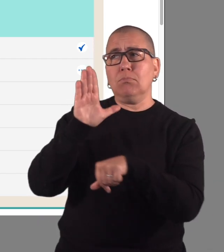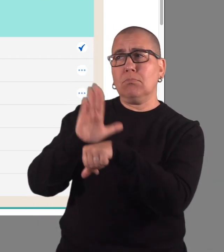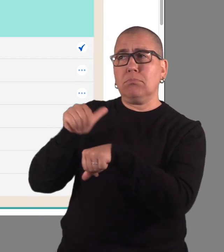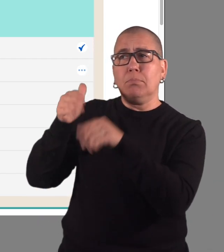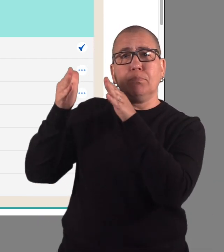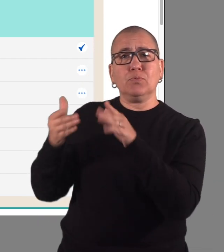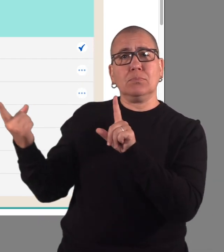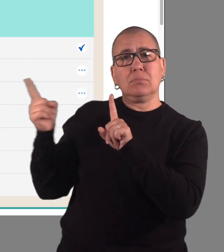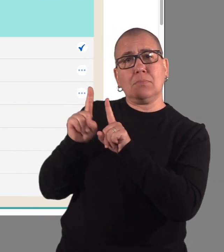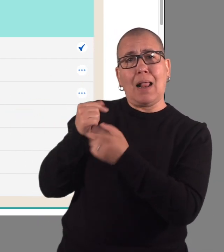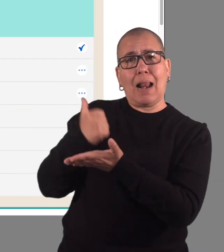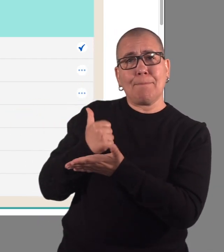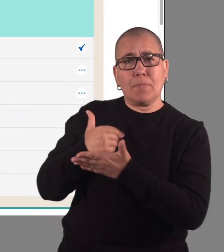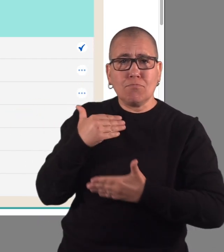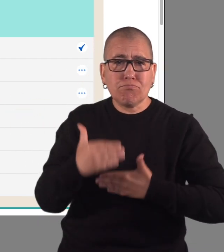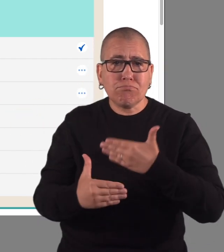or with the help of another person.